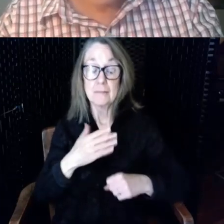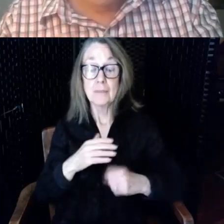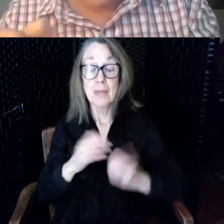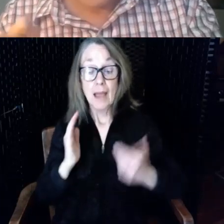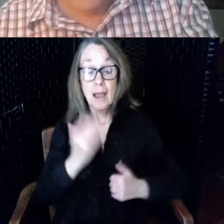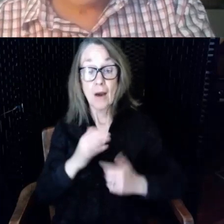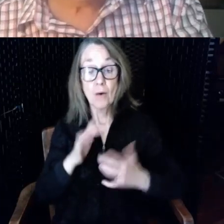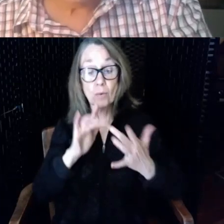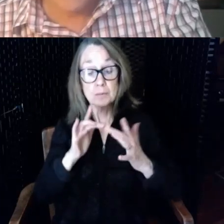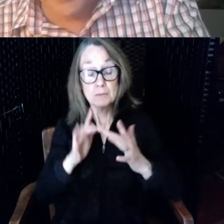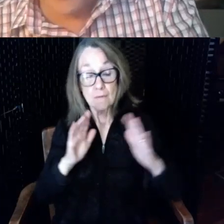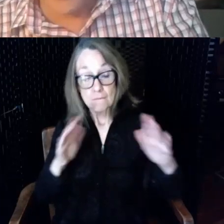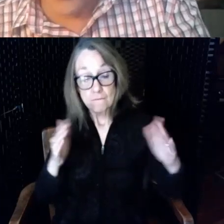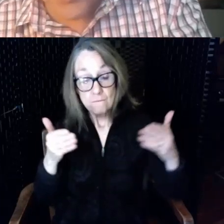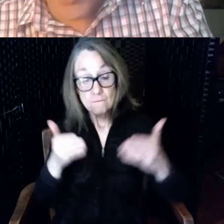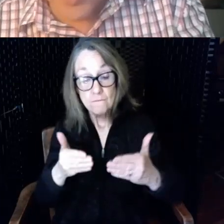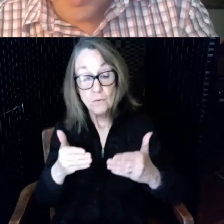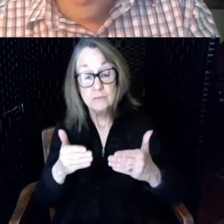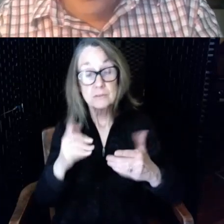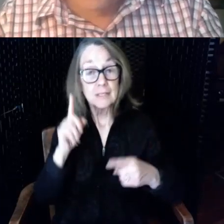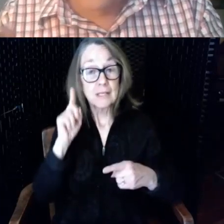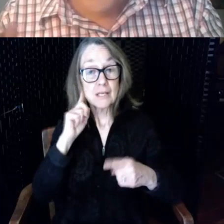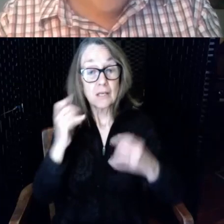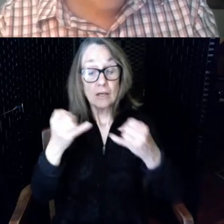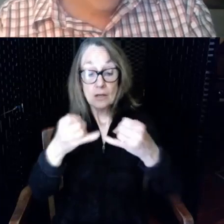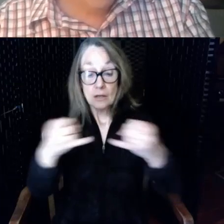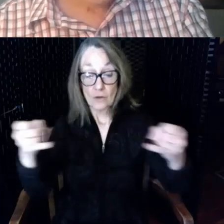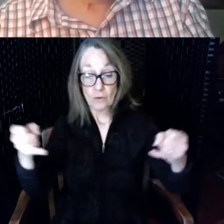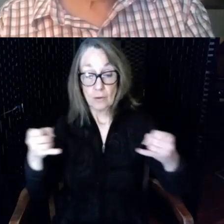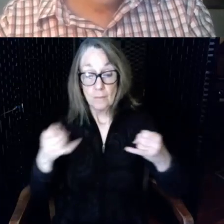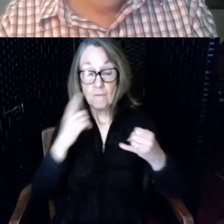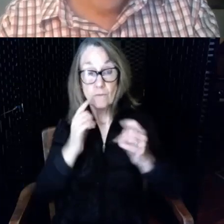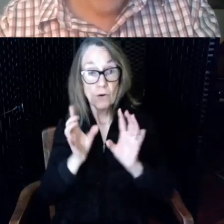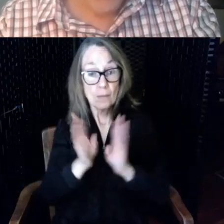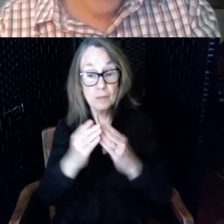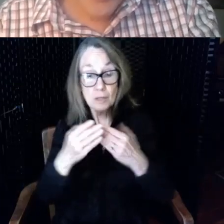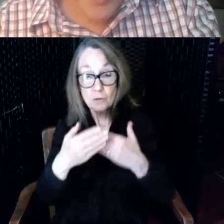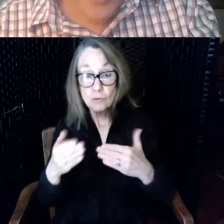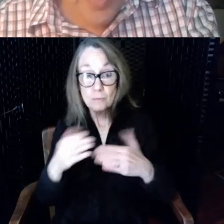focused mainly on hearing loops for meeting rooms and churches however